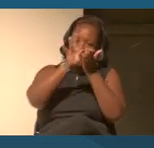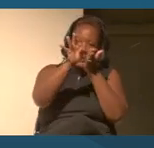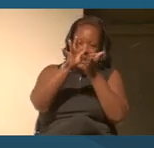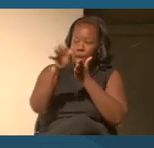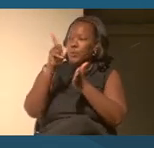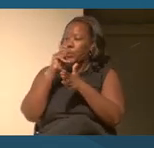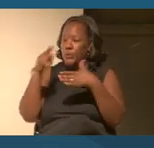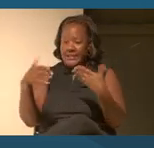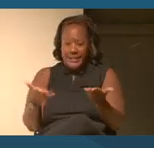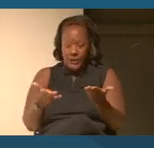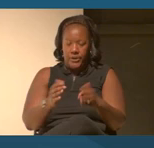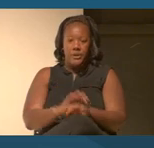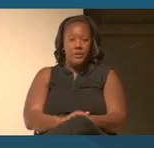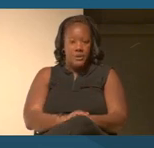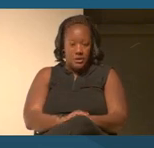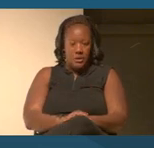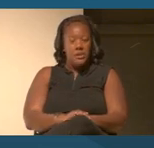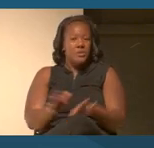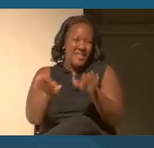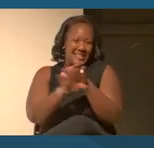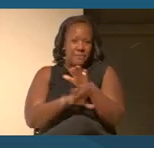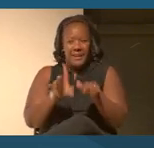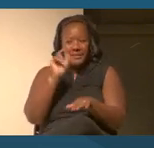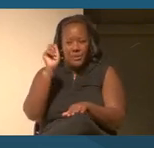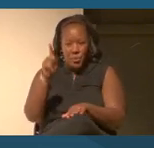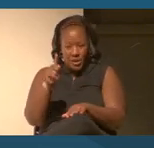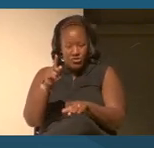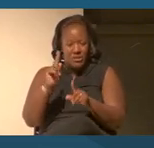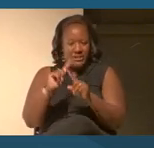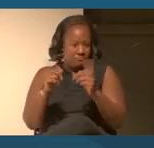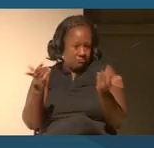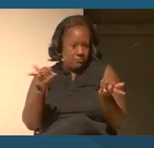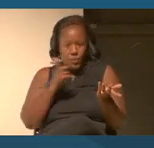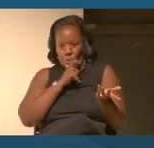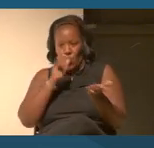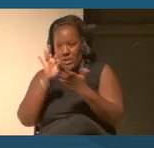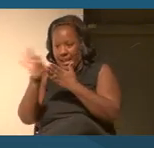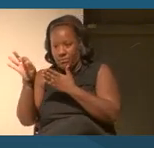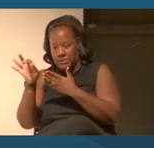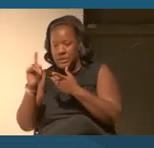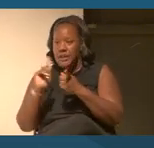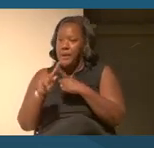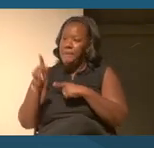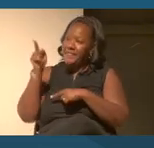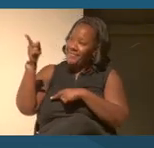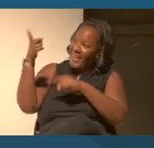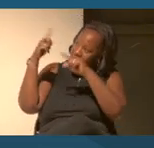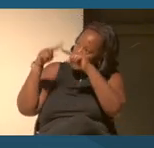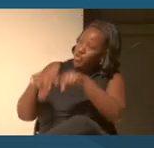So, it's a very basic question that on the back end determines how resources are gonna